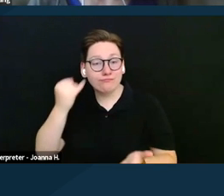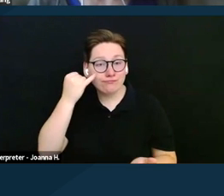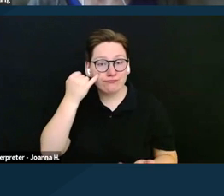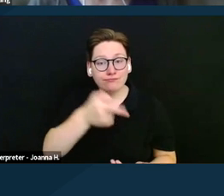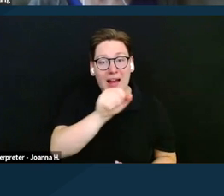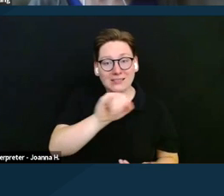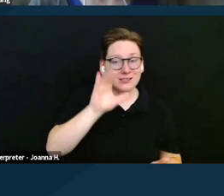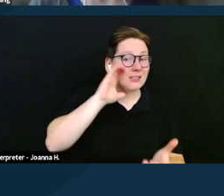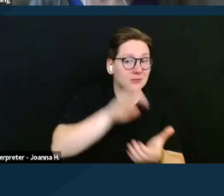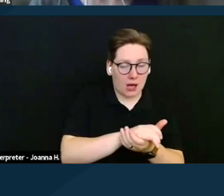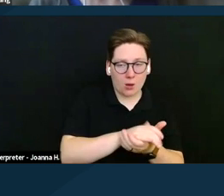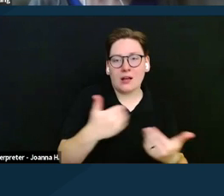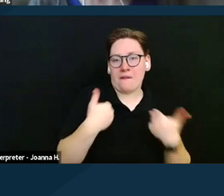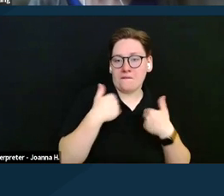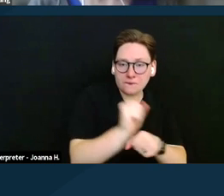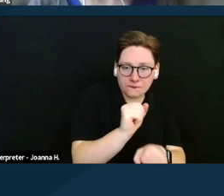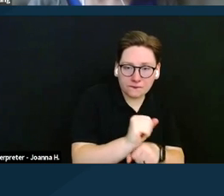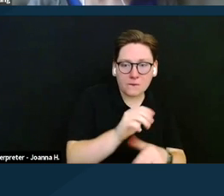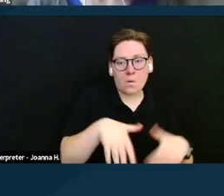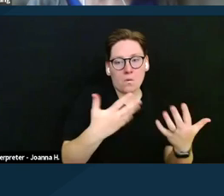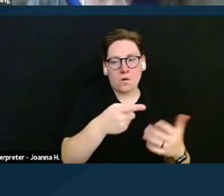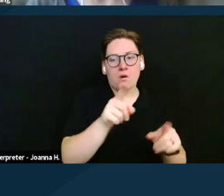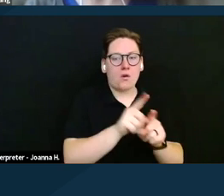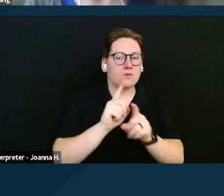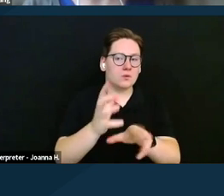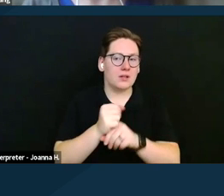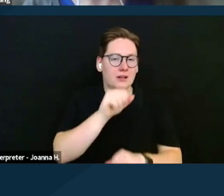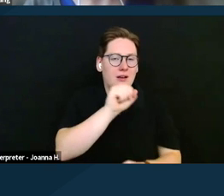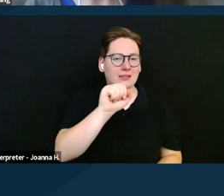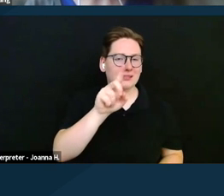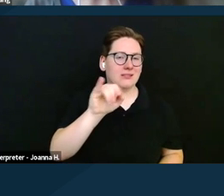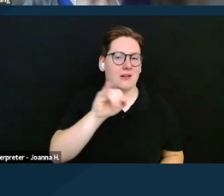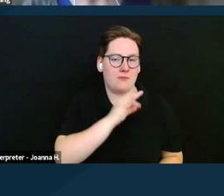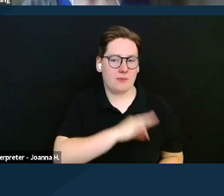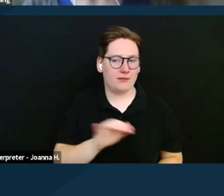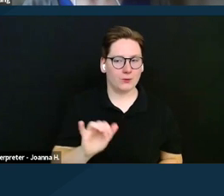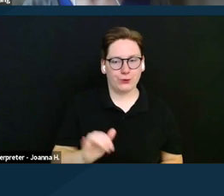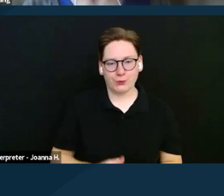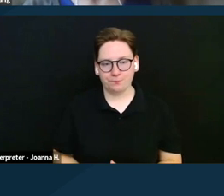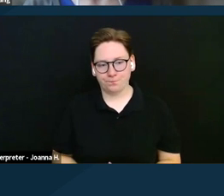or the SSI spouse also receiving SSDI benefits. Next slide.